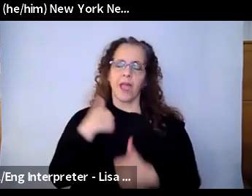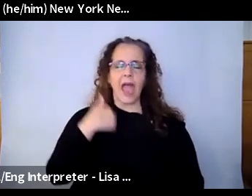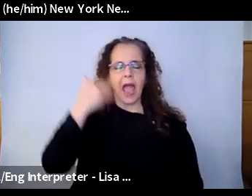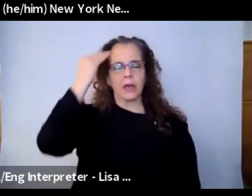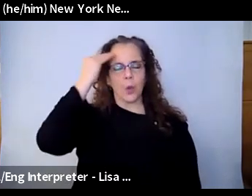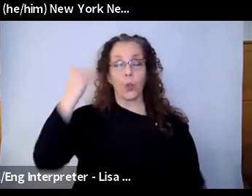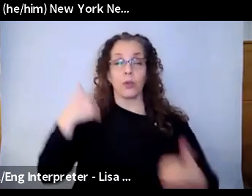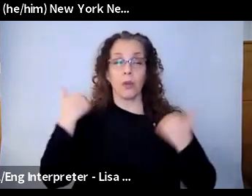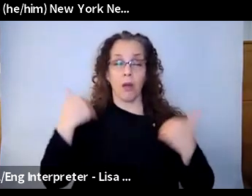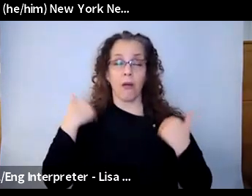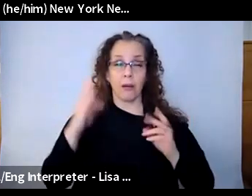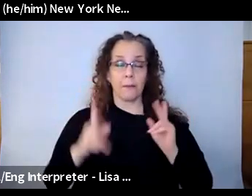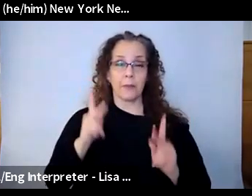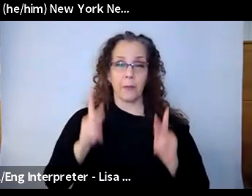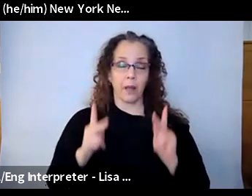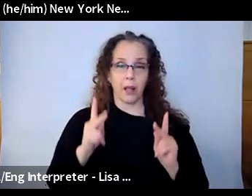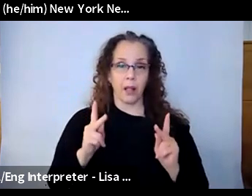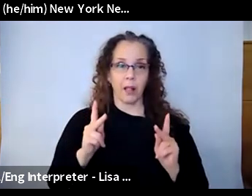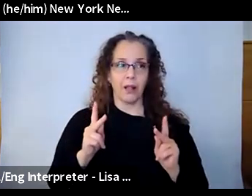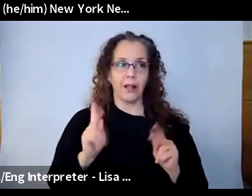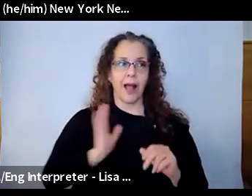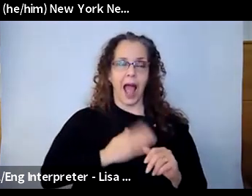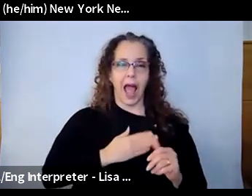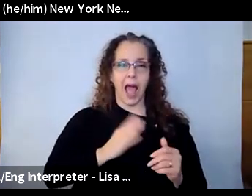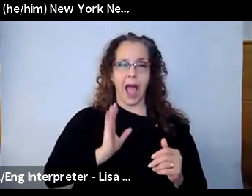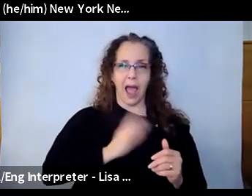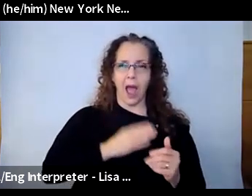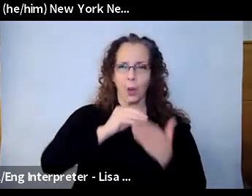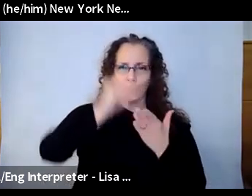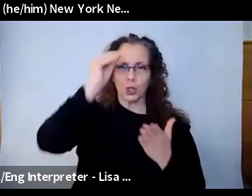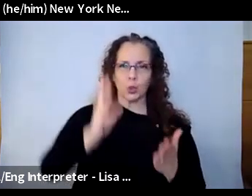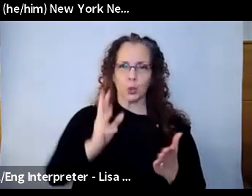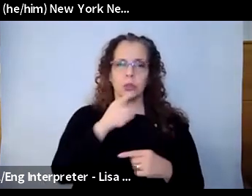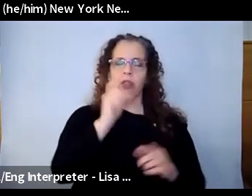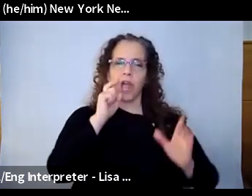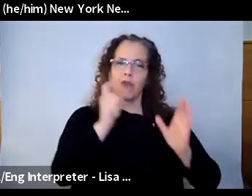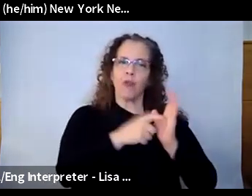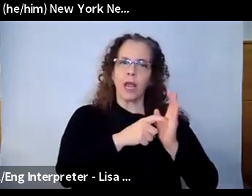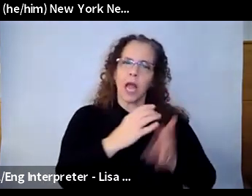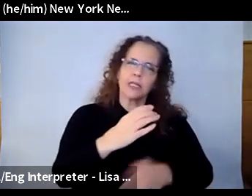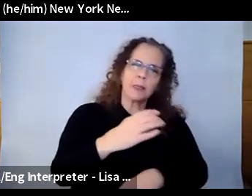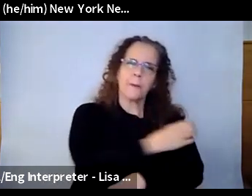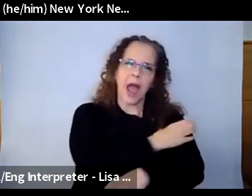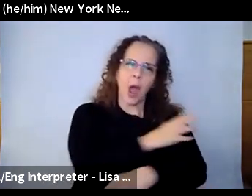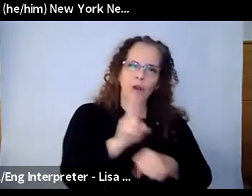we are touching the lives of will recognize the value and power of using their imaginations to take risks and